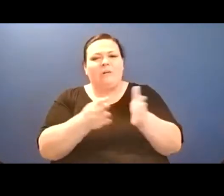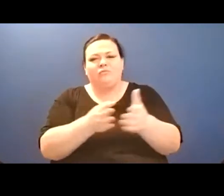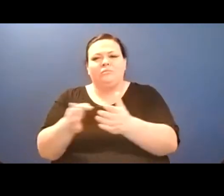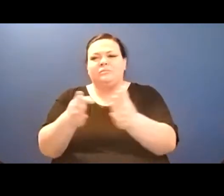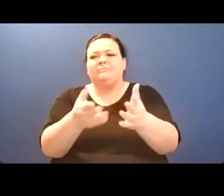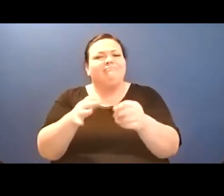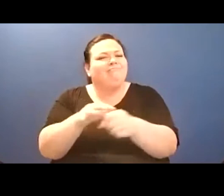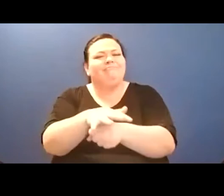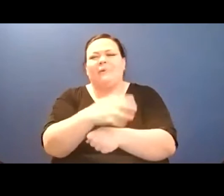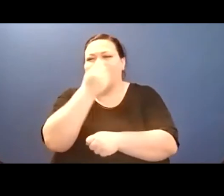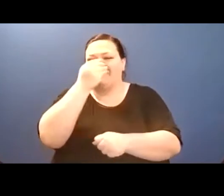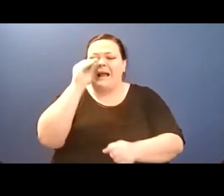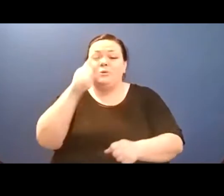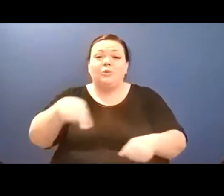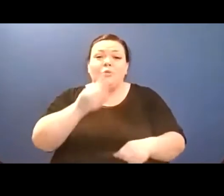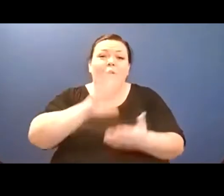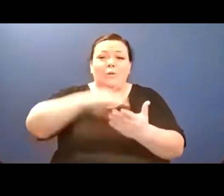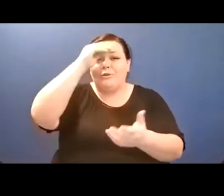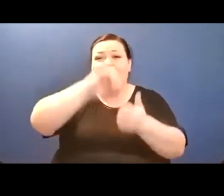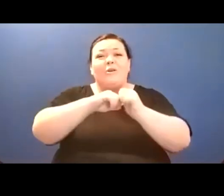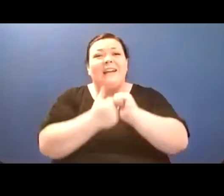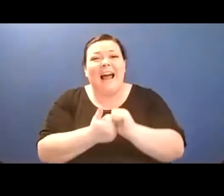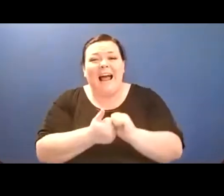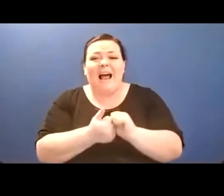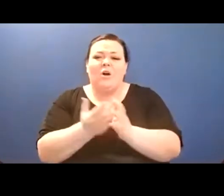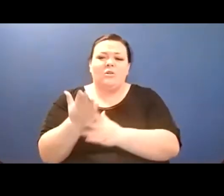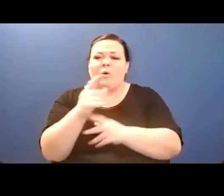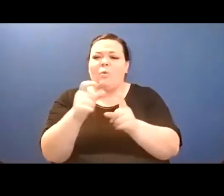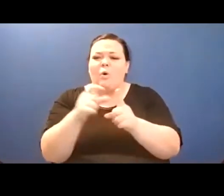Many of these people will be different from you. They may come from different countries